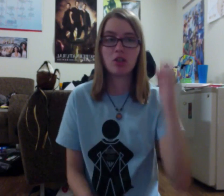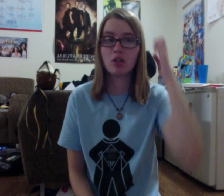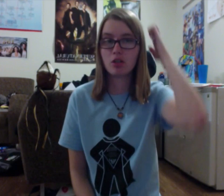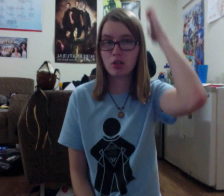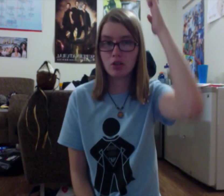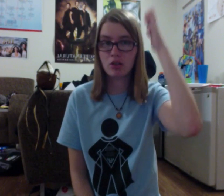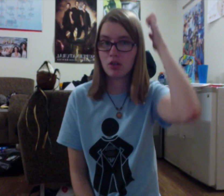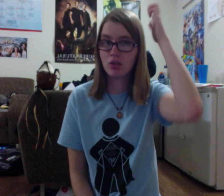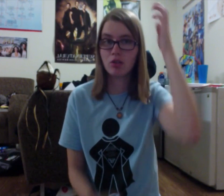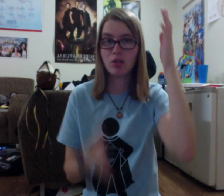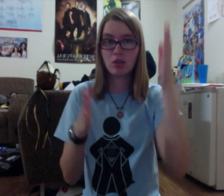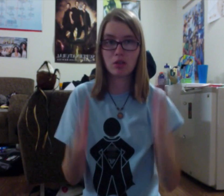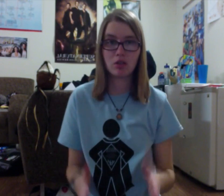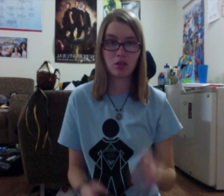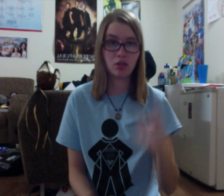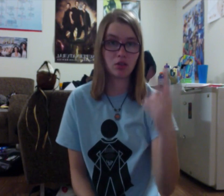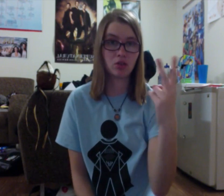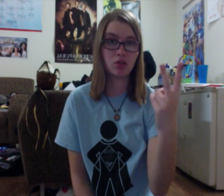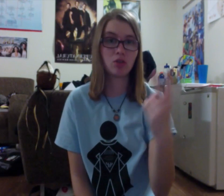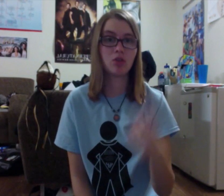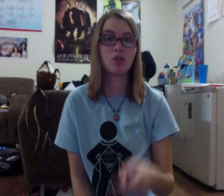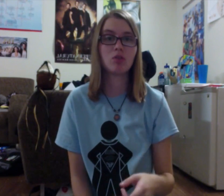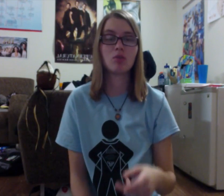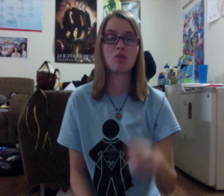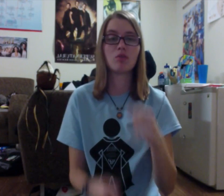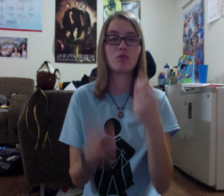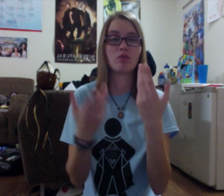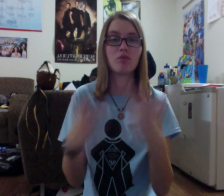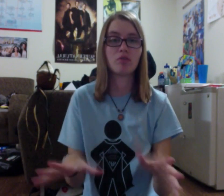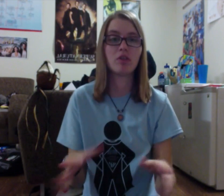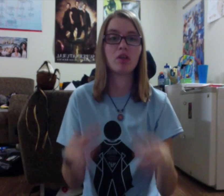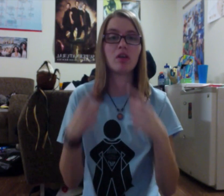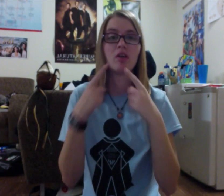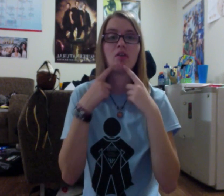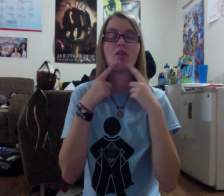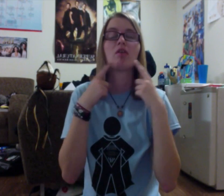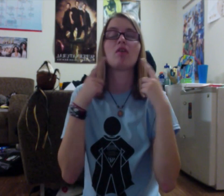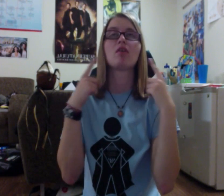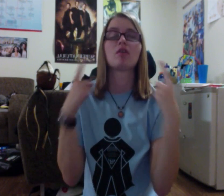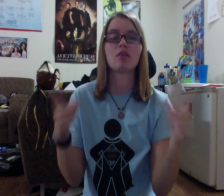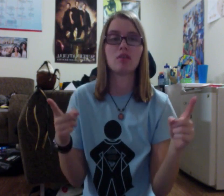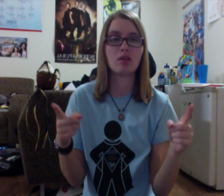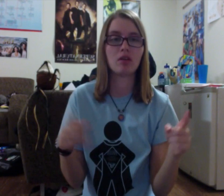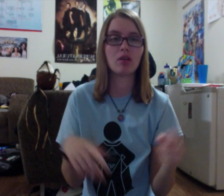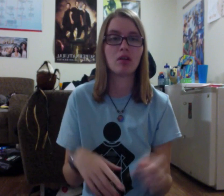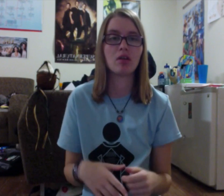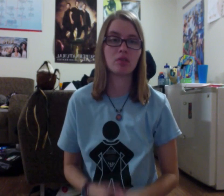the Europeans were finally done